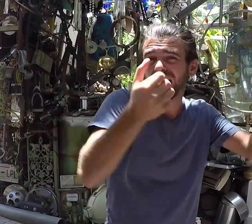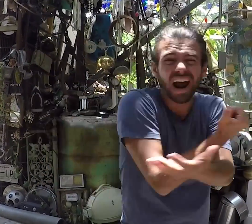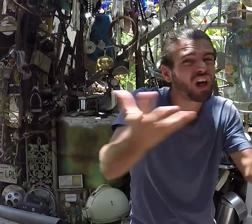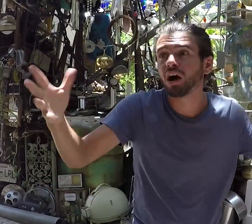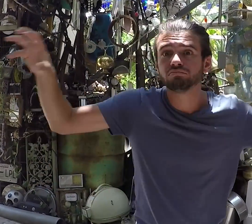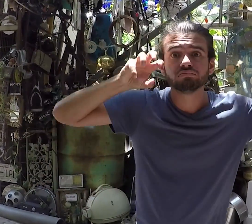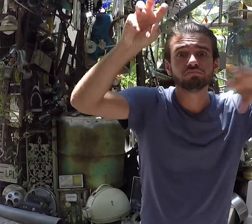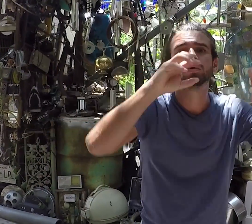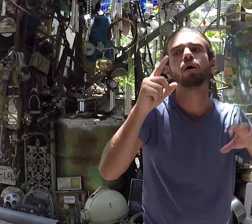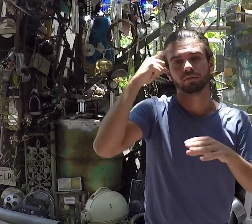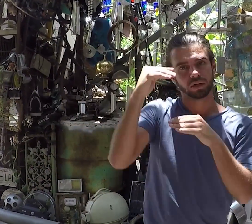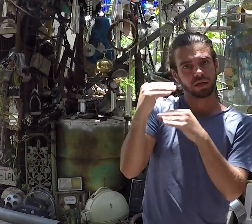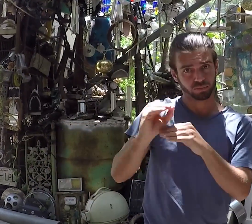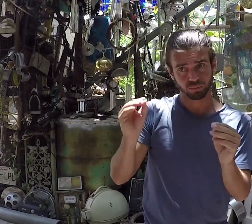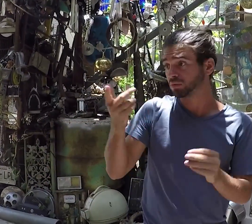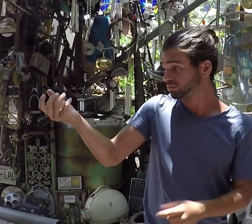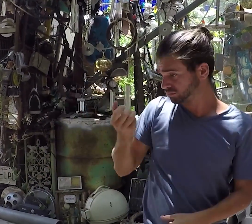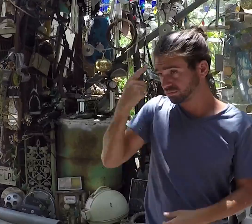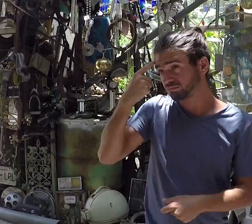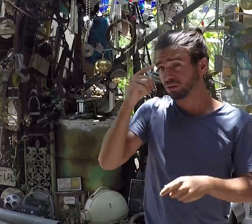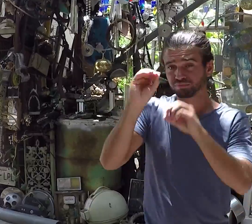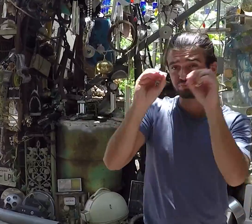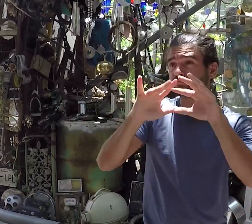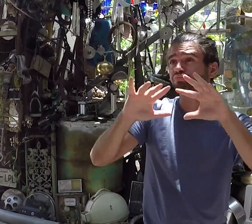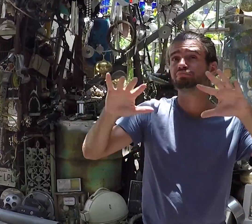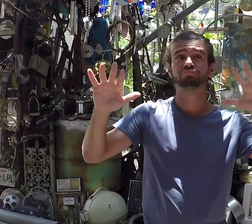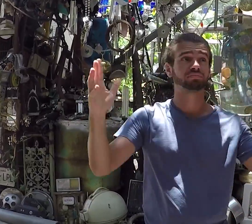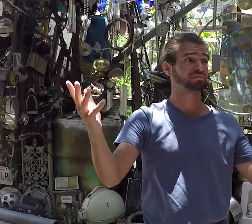This is the proof that you can create a beautiful art work with anything, no limited, always unlimited.